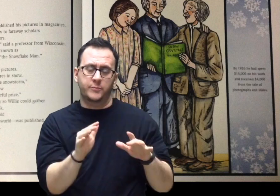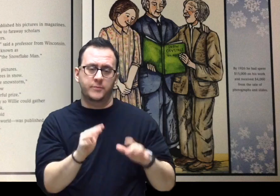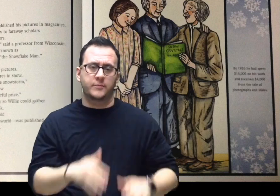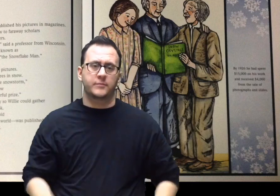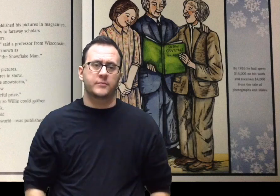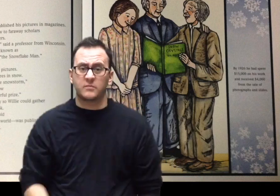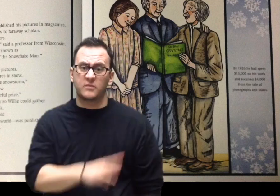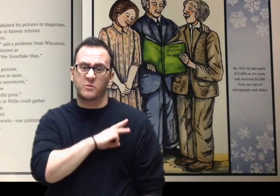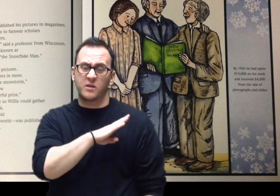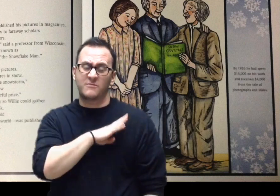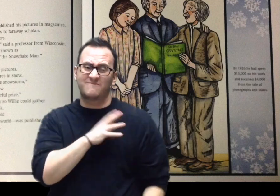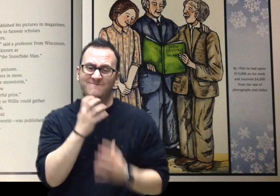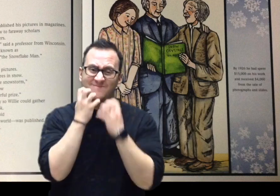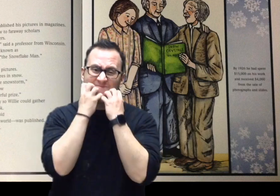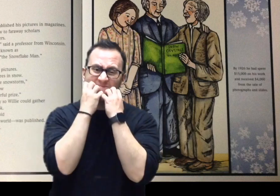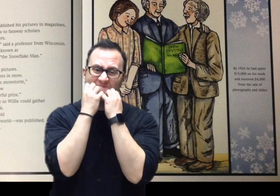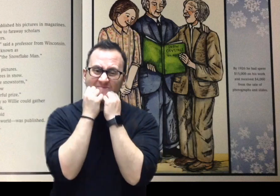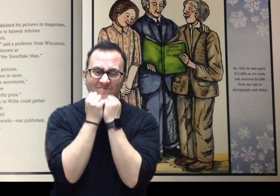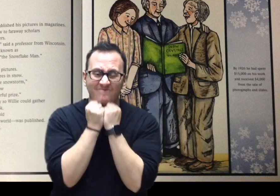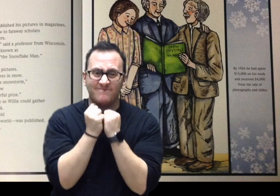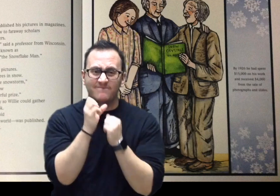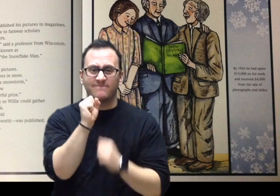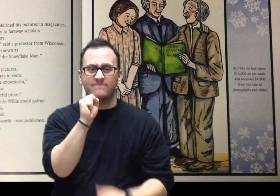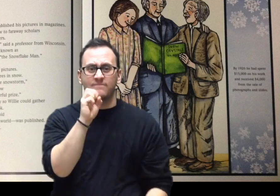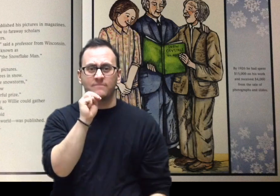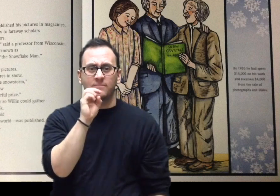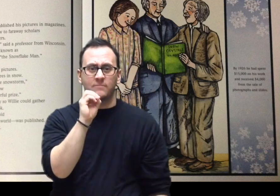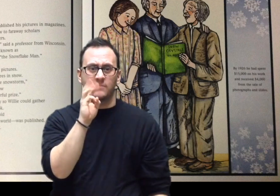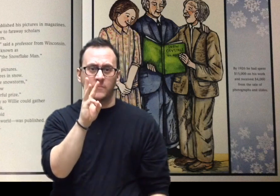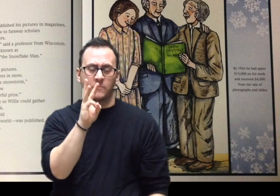Other scientists raised money so Willie could gather his best photographs in a book.